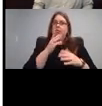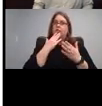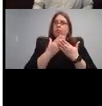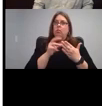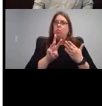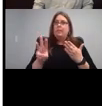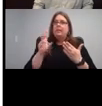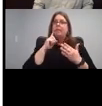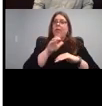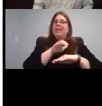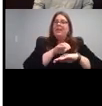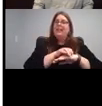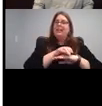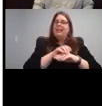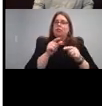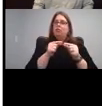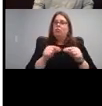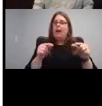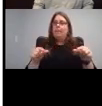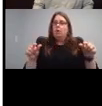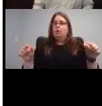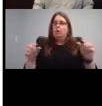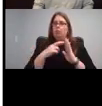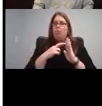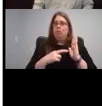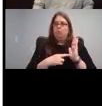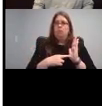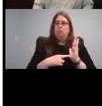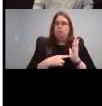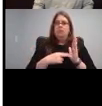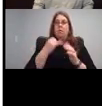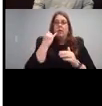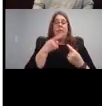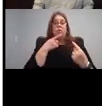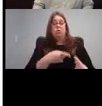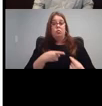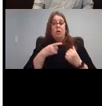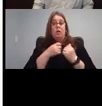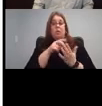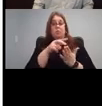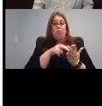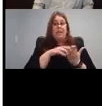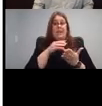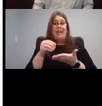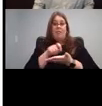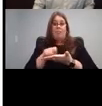So if they're struggling with reading and writing, it may be a bit much for them to read and understand. But you as a